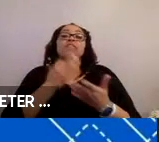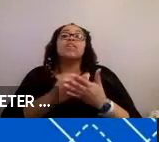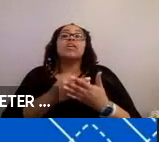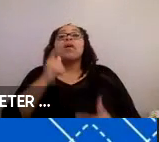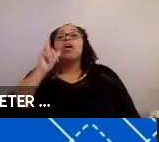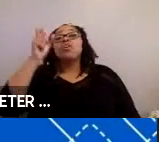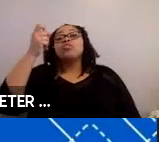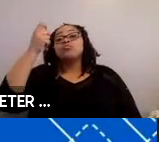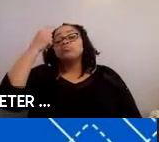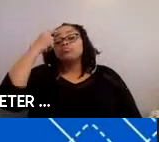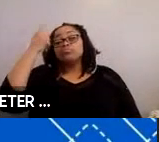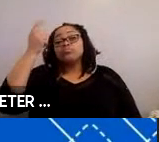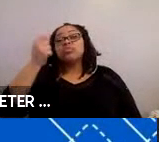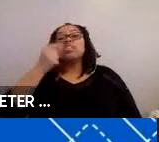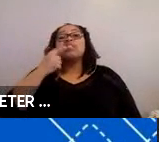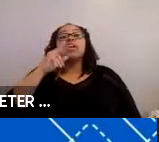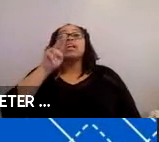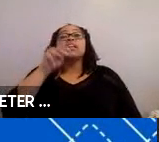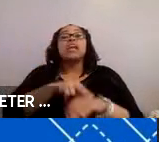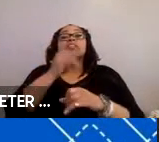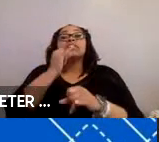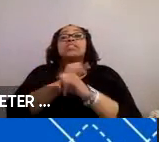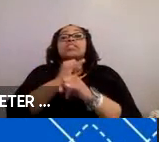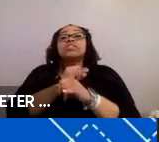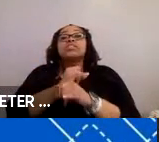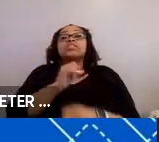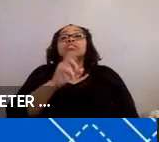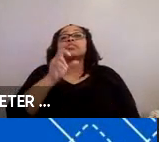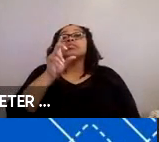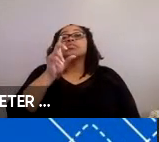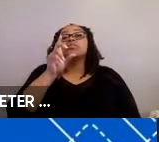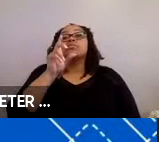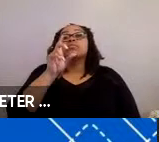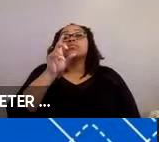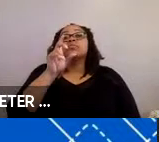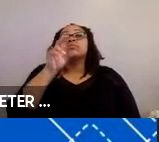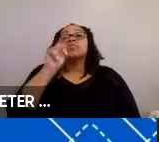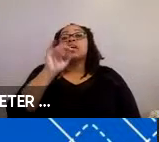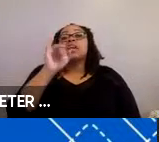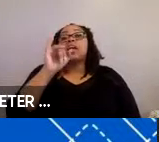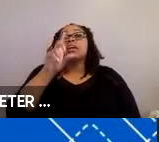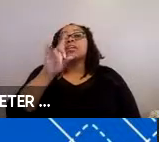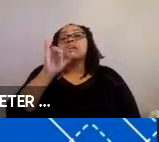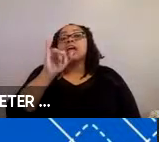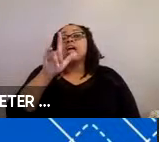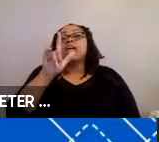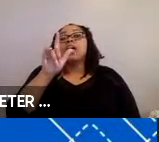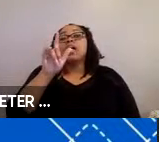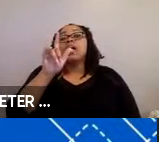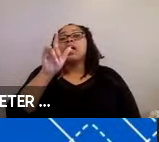the National Institute on Disability Independent Living and Rehabilitation Research. And -- I